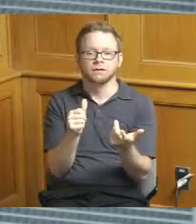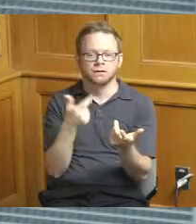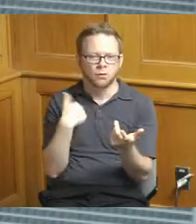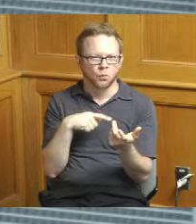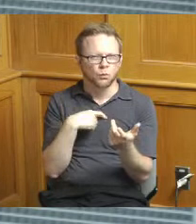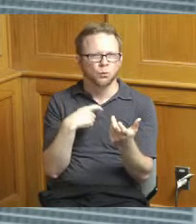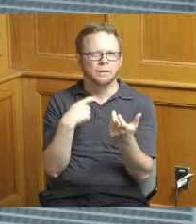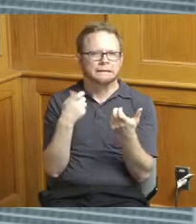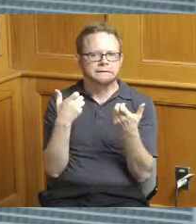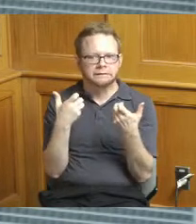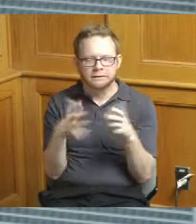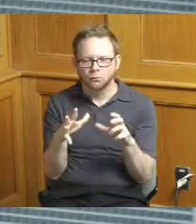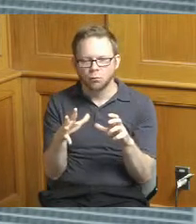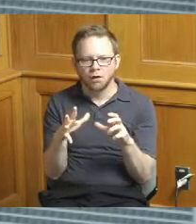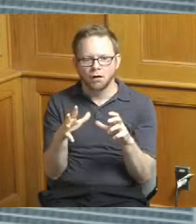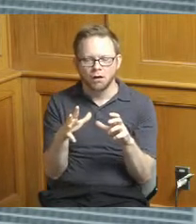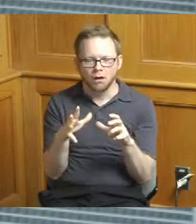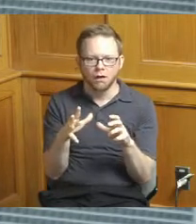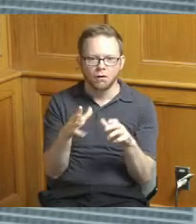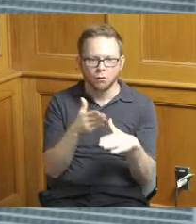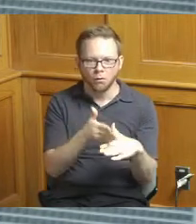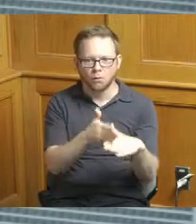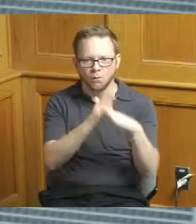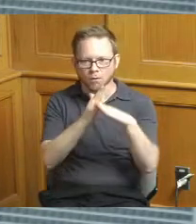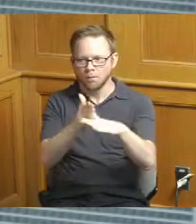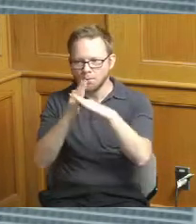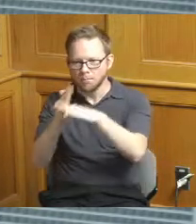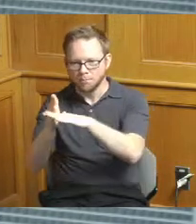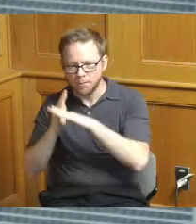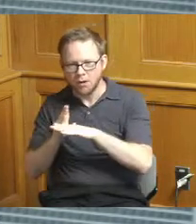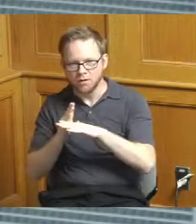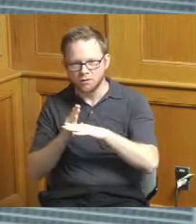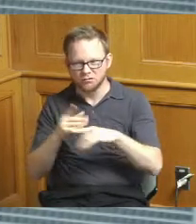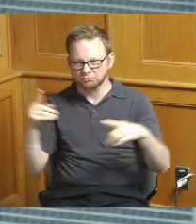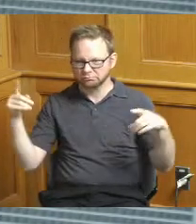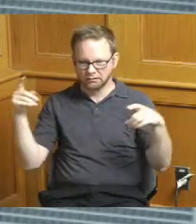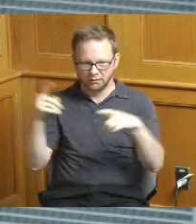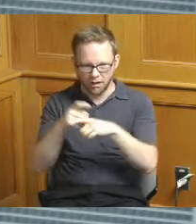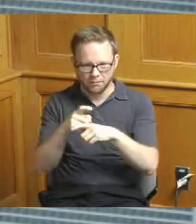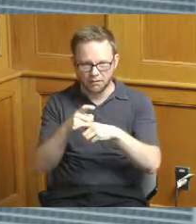unnecessary barriers for communities to to work with us on this application so we didn't make